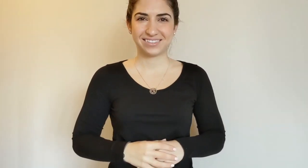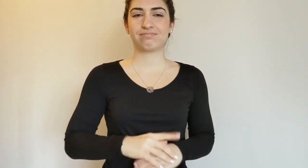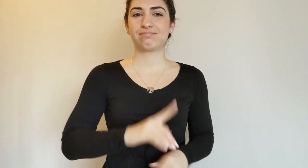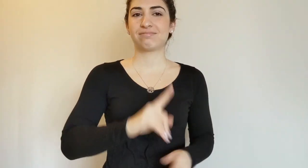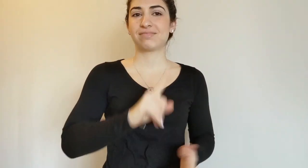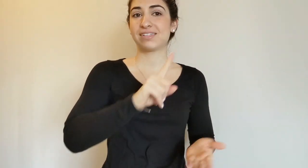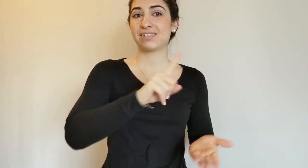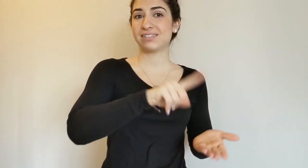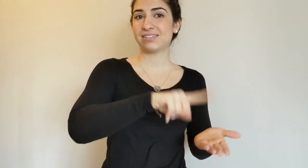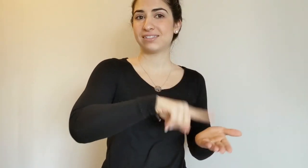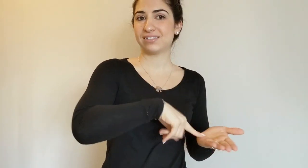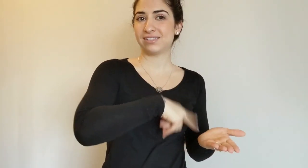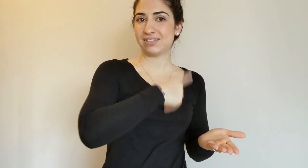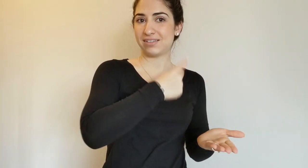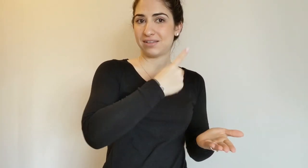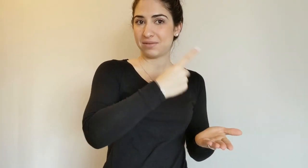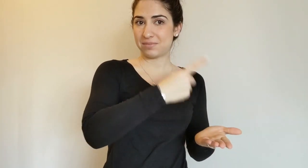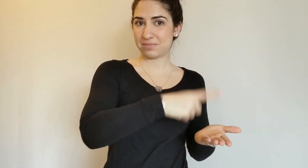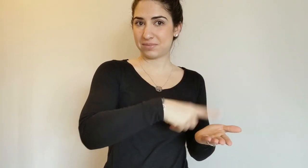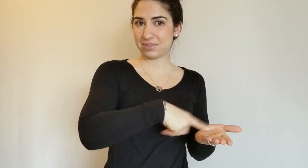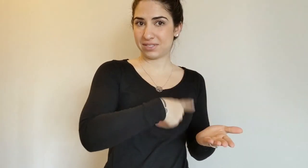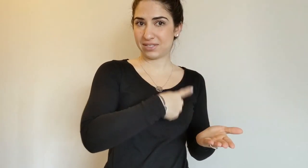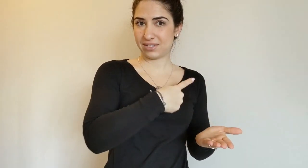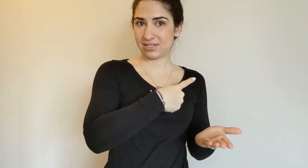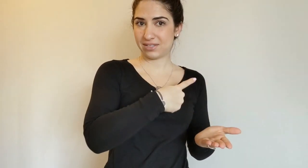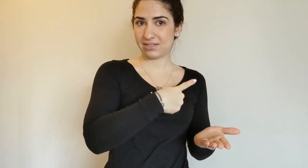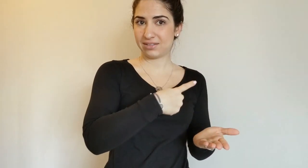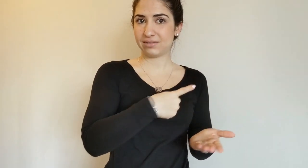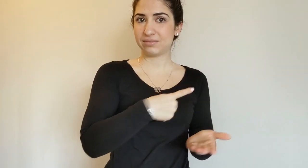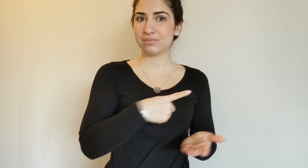SOMETIMES.